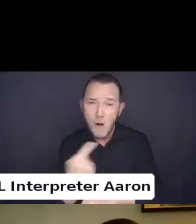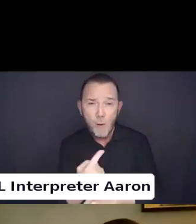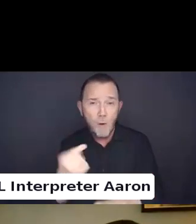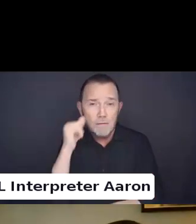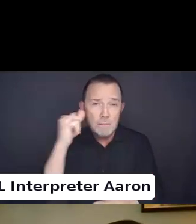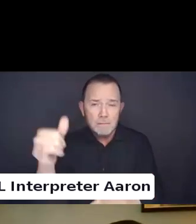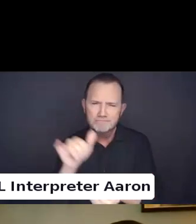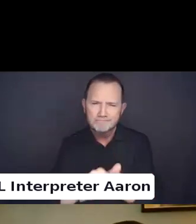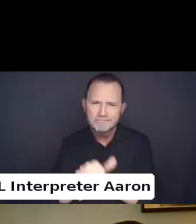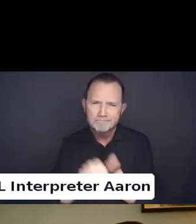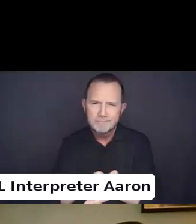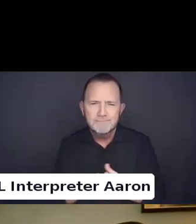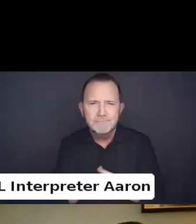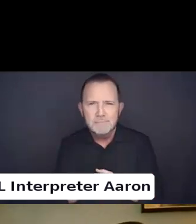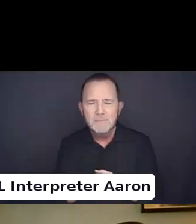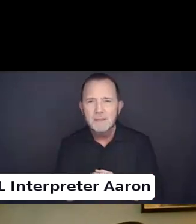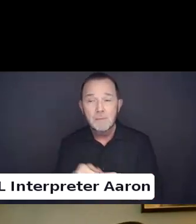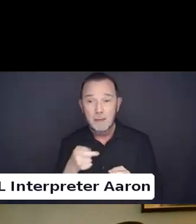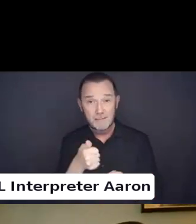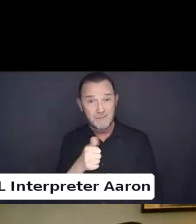Learn what you can.